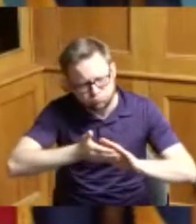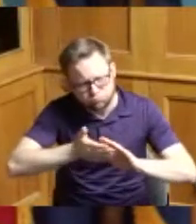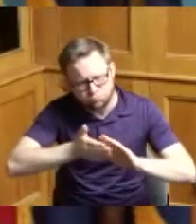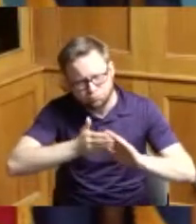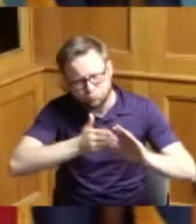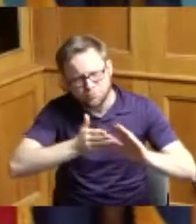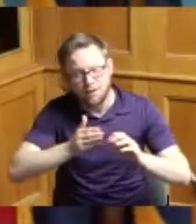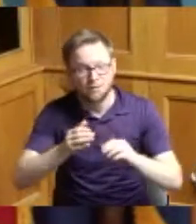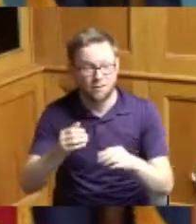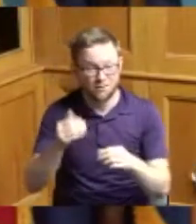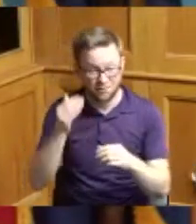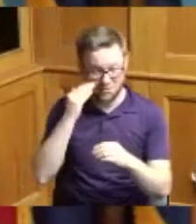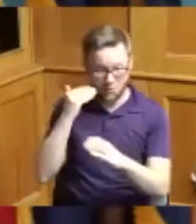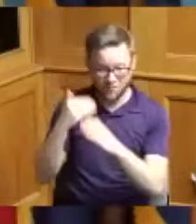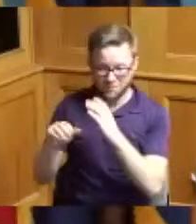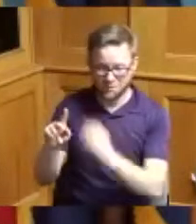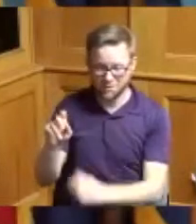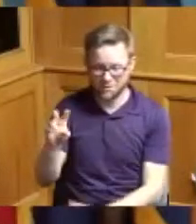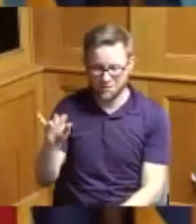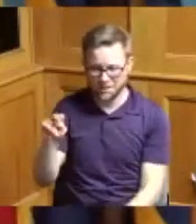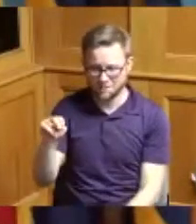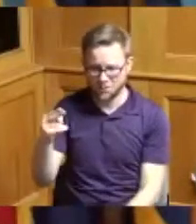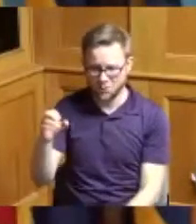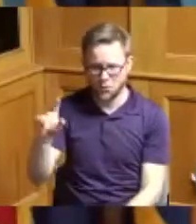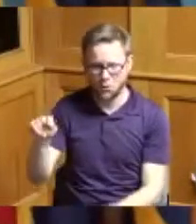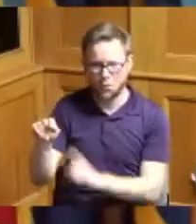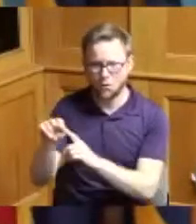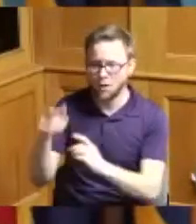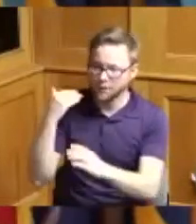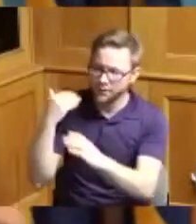Kevin Holt somebody give me some eight o'clock at night I email him he get right back I mean